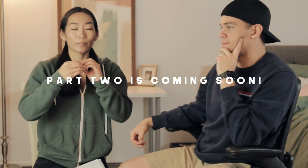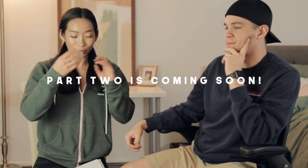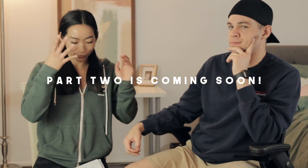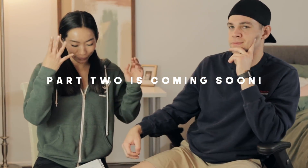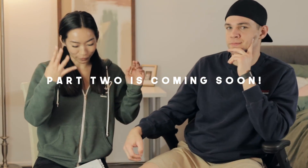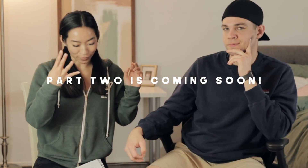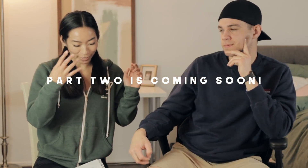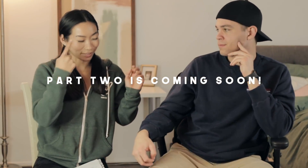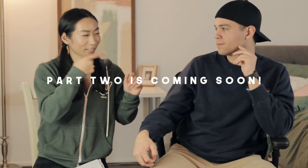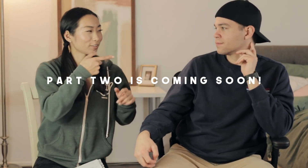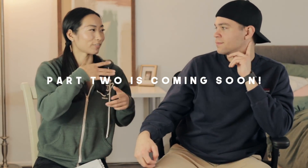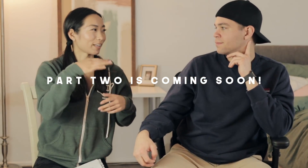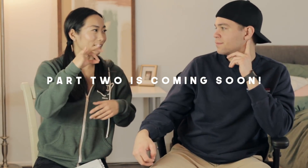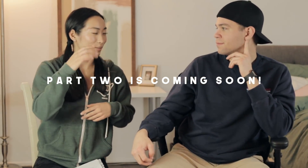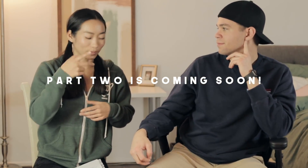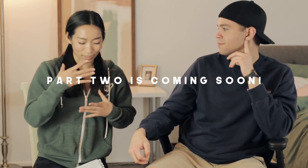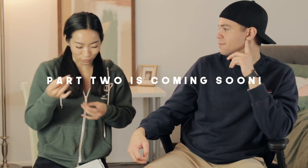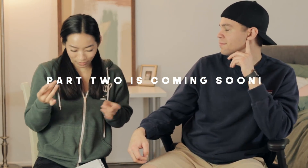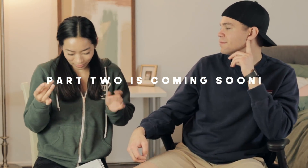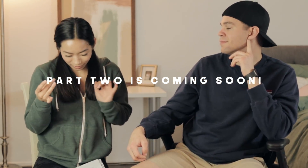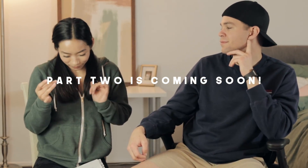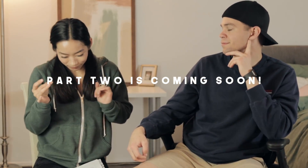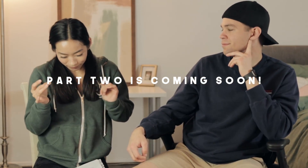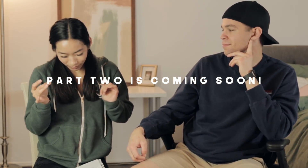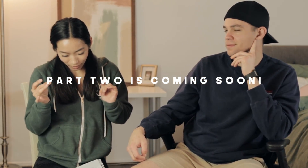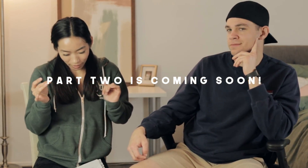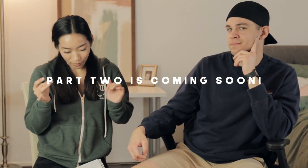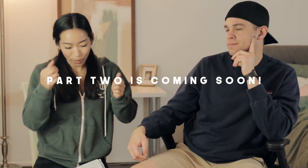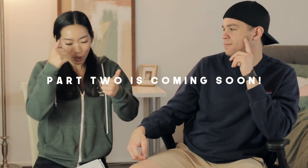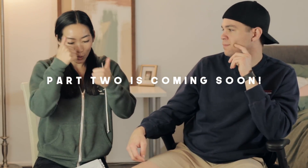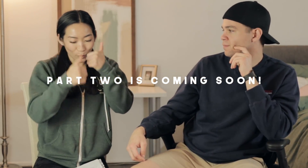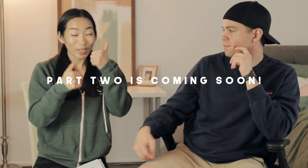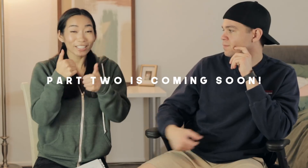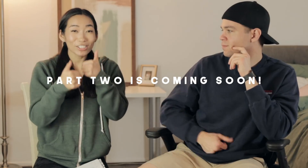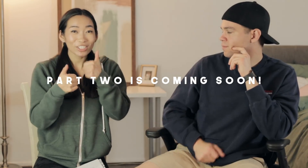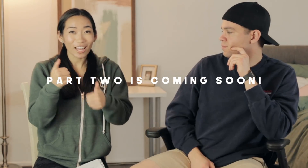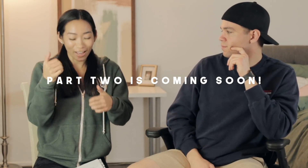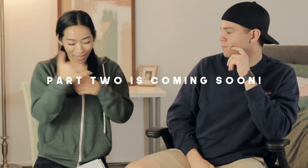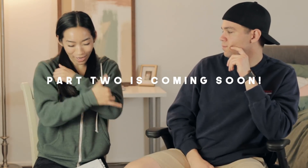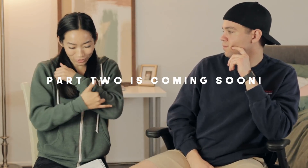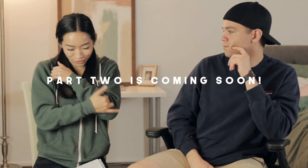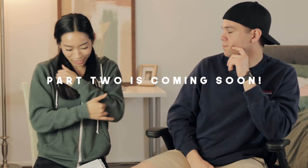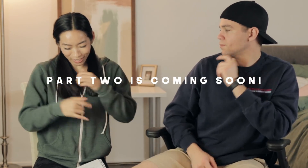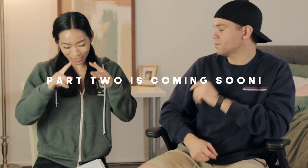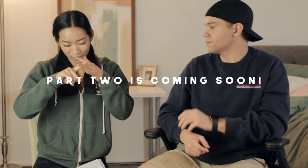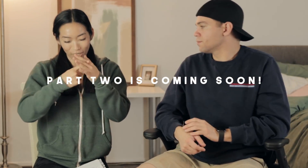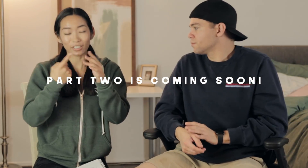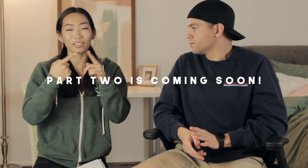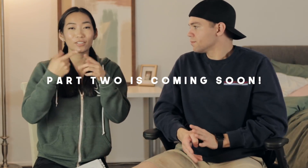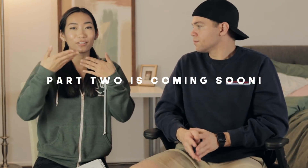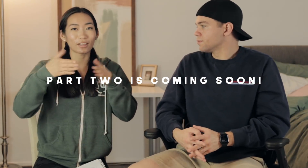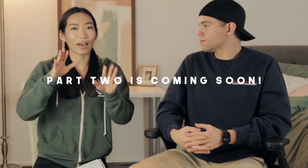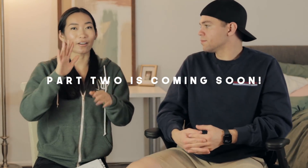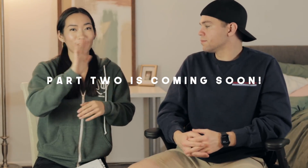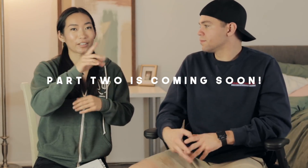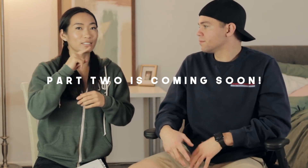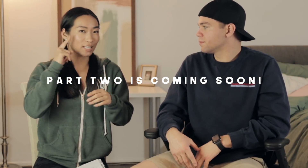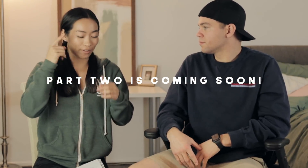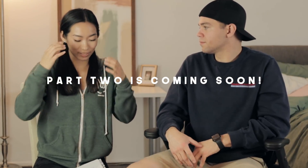Question number 4 I think you'll find this one interesting Which country started to allow their Deaf citizens